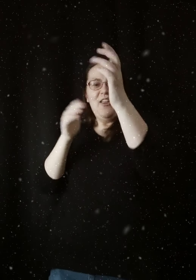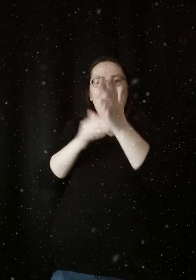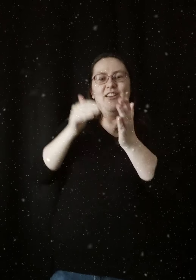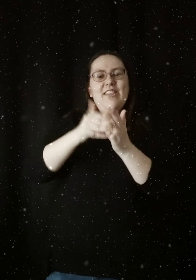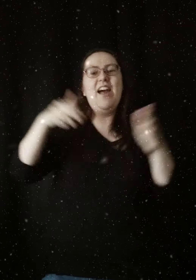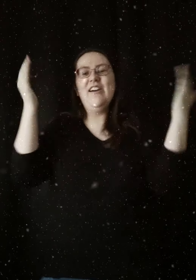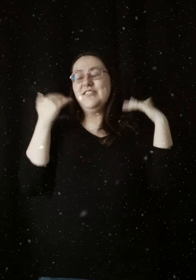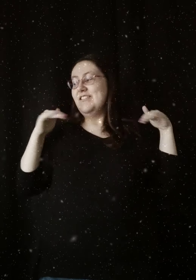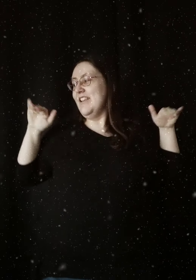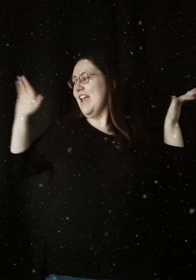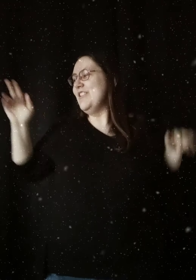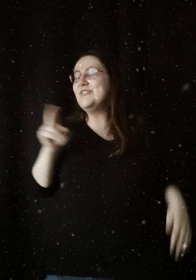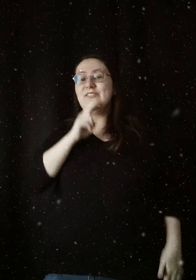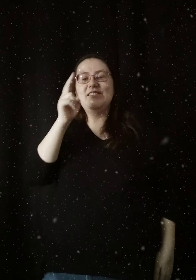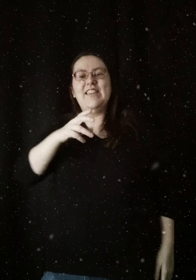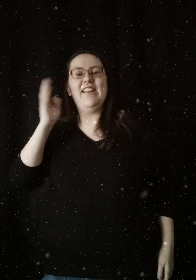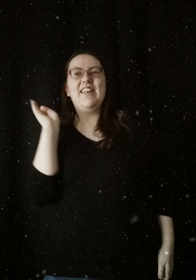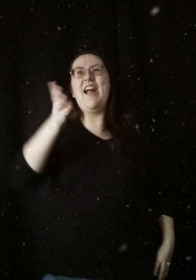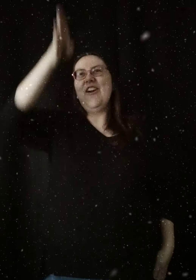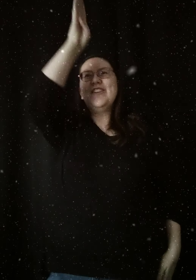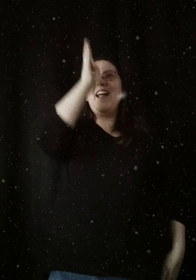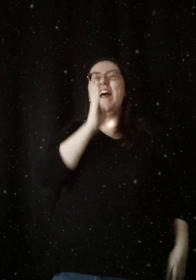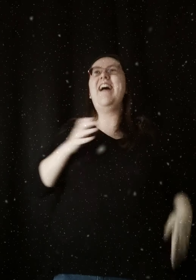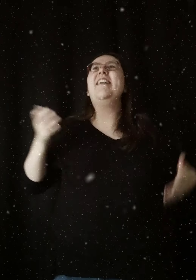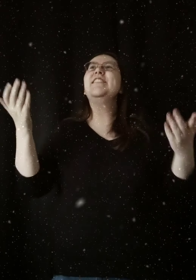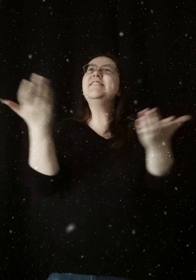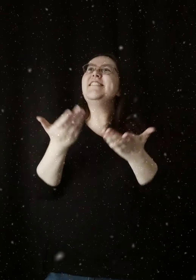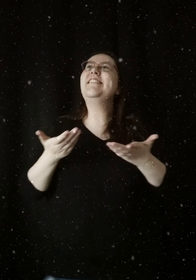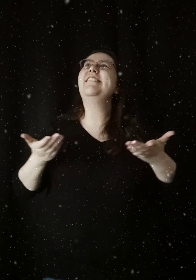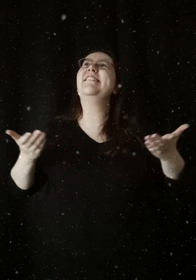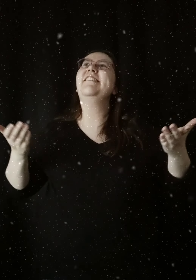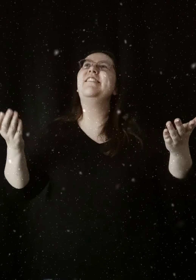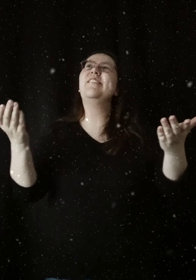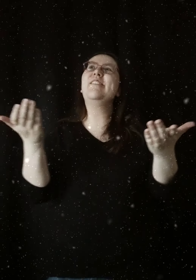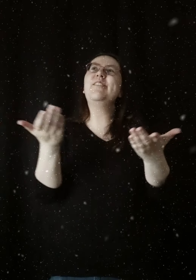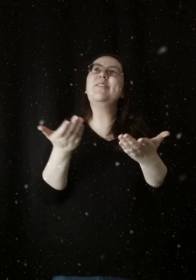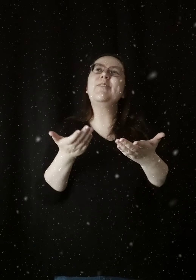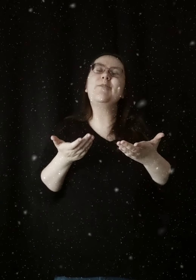Hear a thousand angels sing our God is here